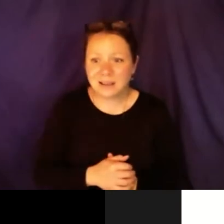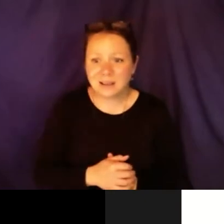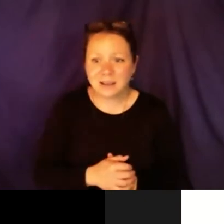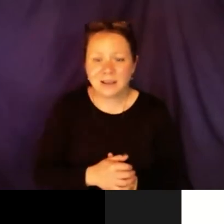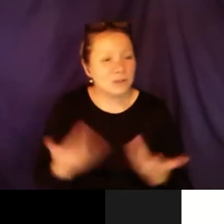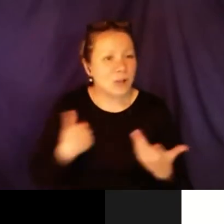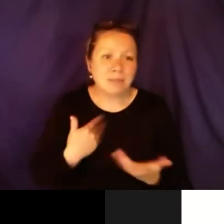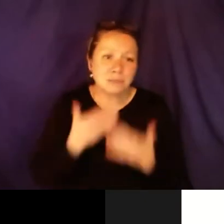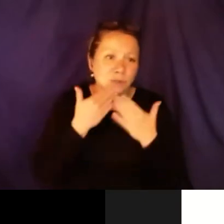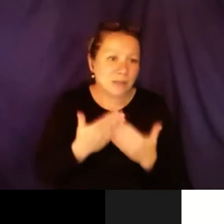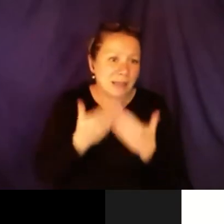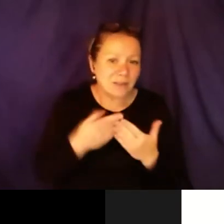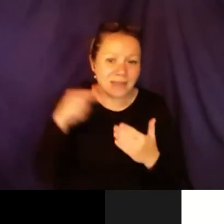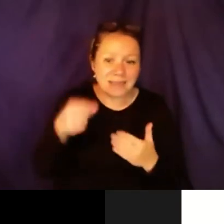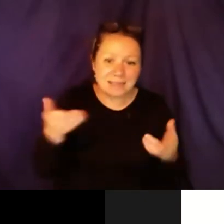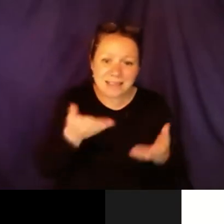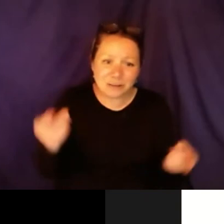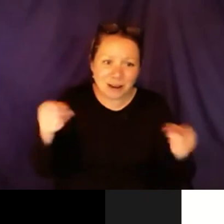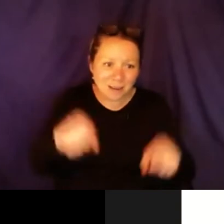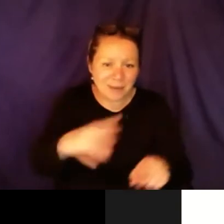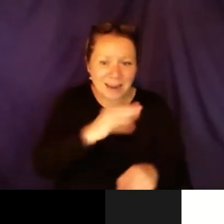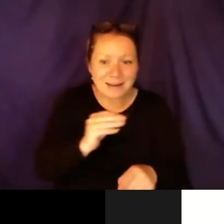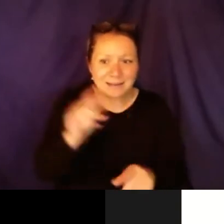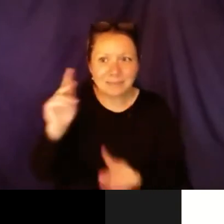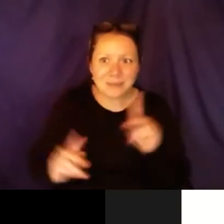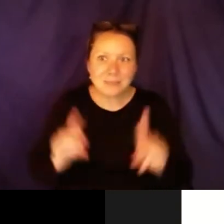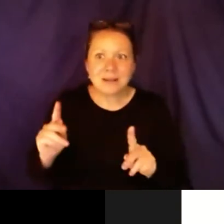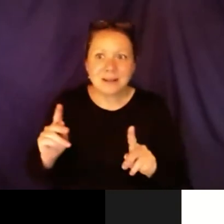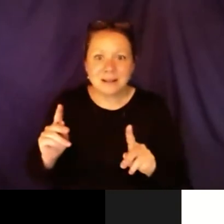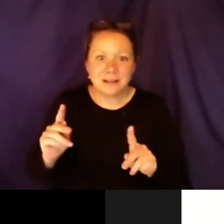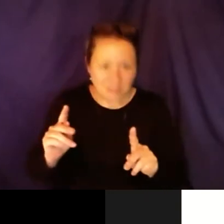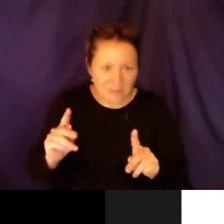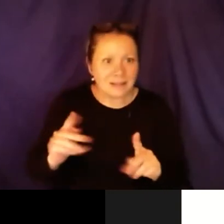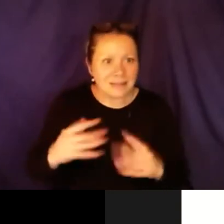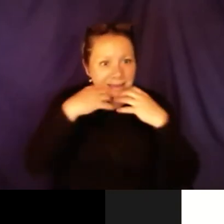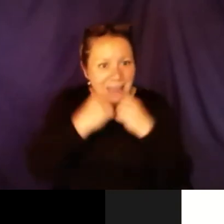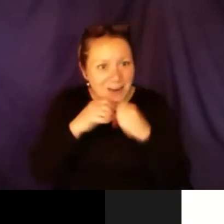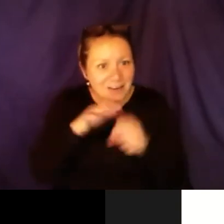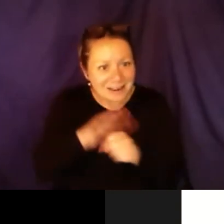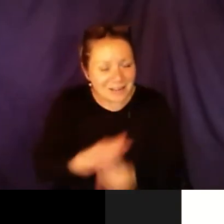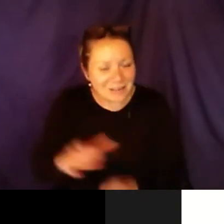that. And, yeah, I think it is just really important. I am so thankful that these things